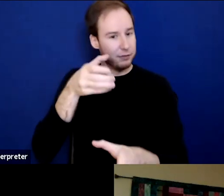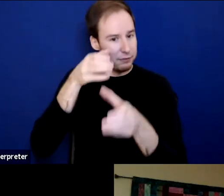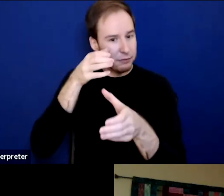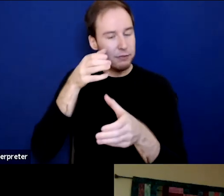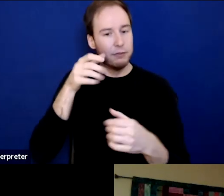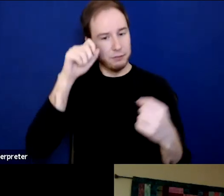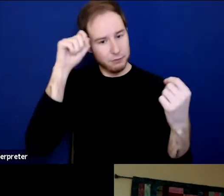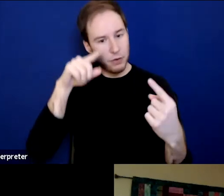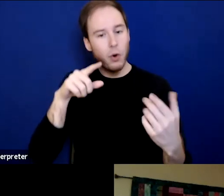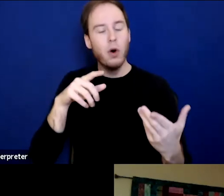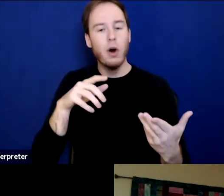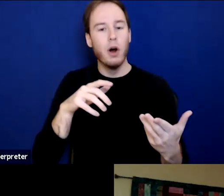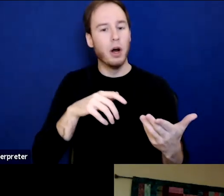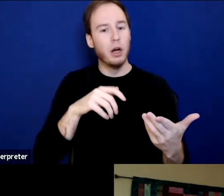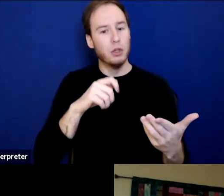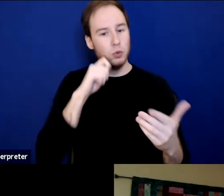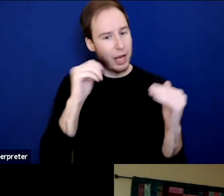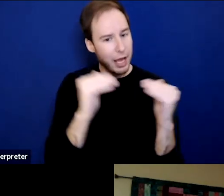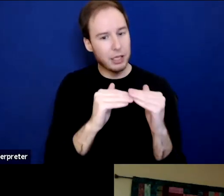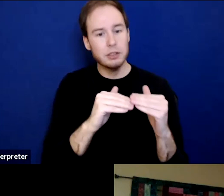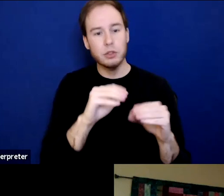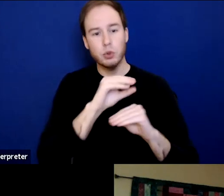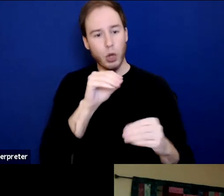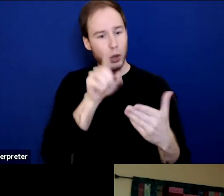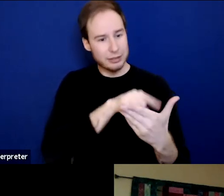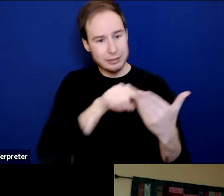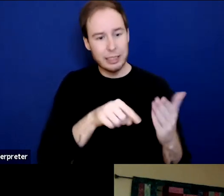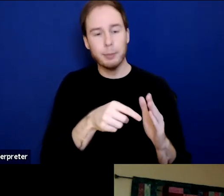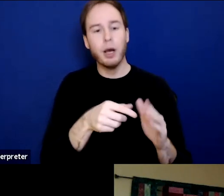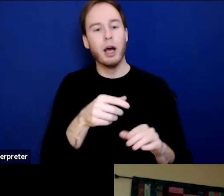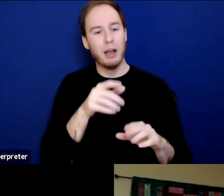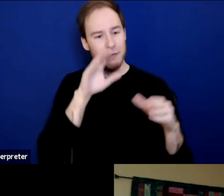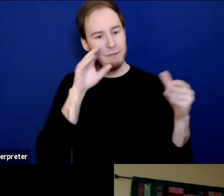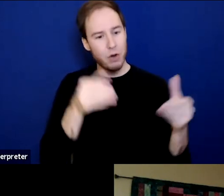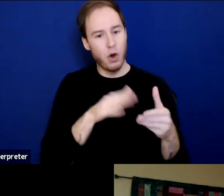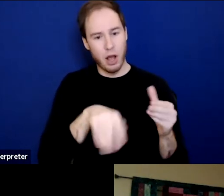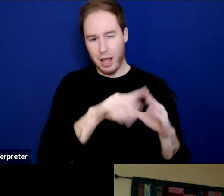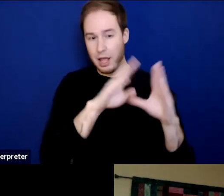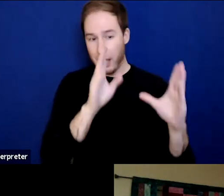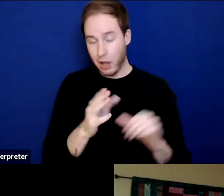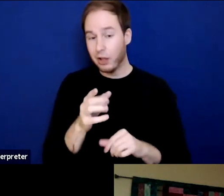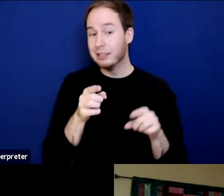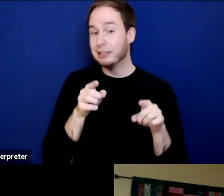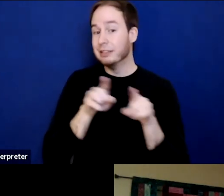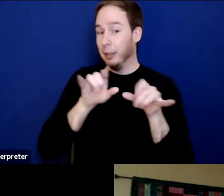racially equitable, non-stigmatizing, and housing-focused, while embodying the heart set